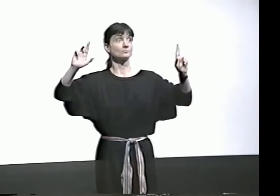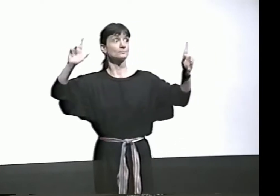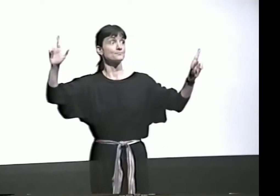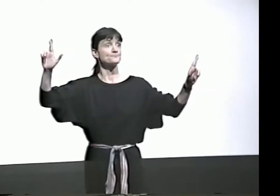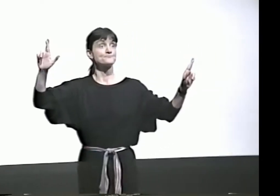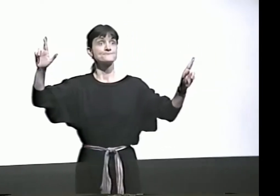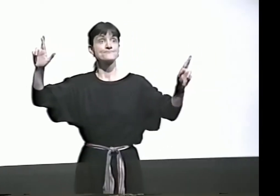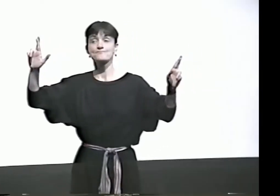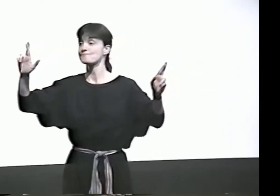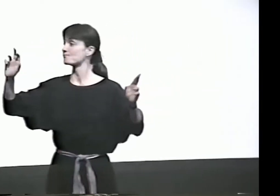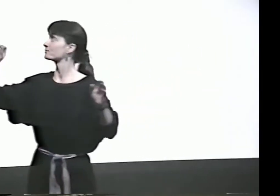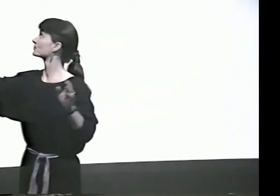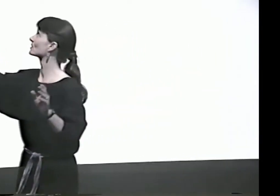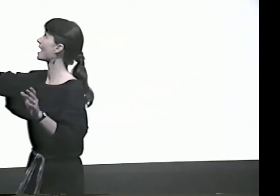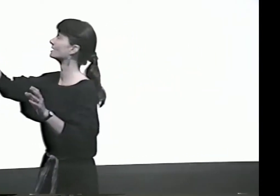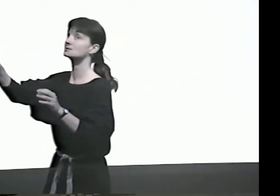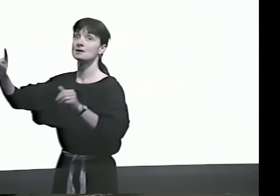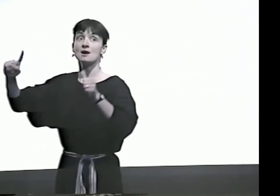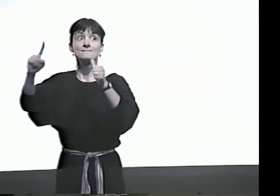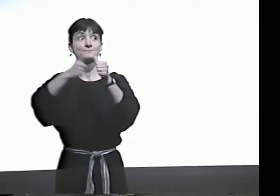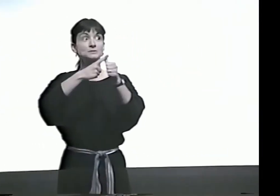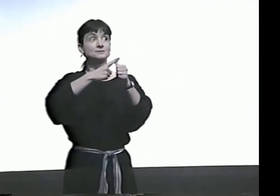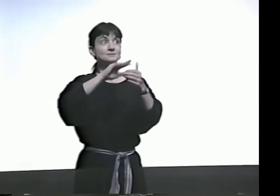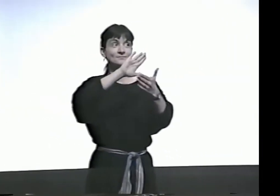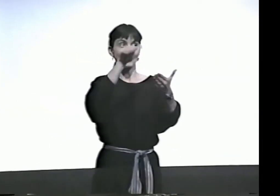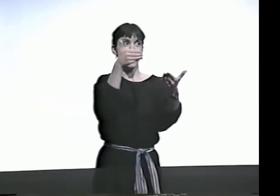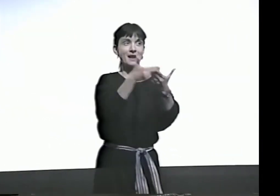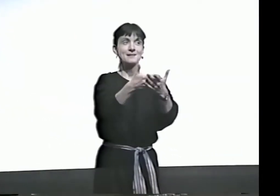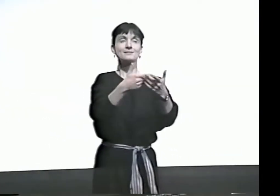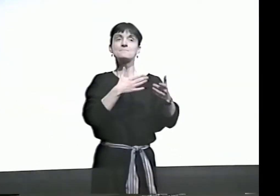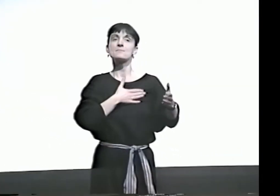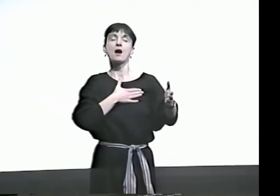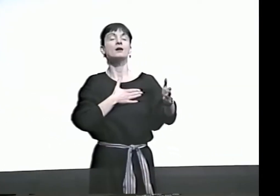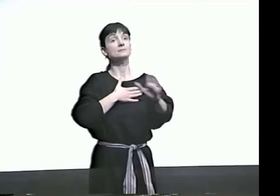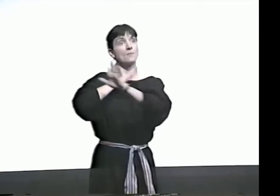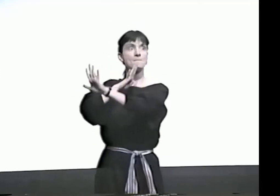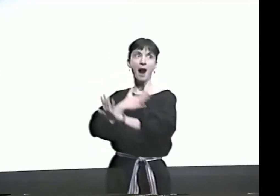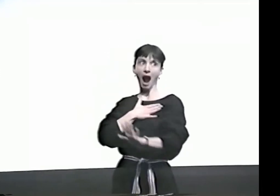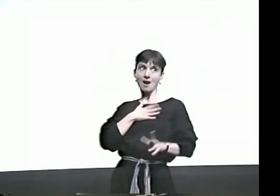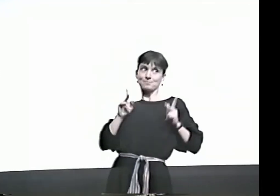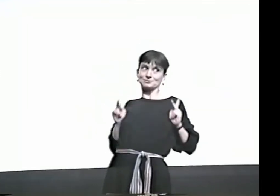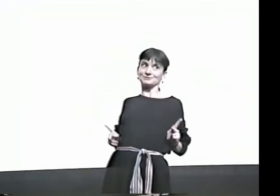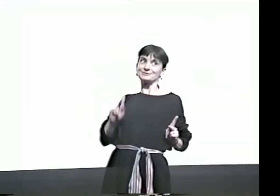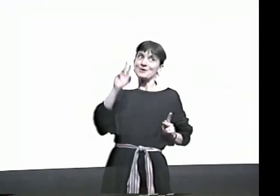OK. READY? FIRST OF ALL, I HAVE TO TELL YOU,